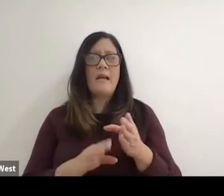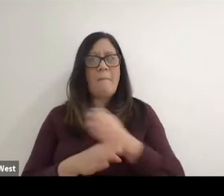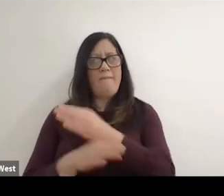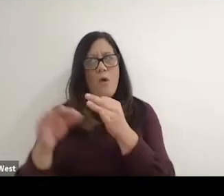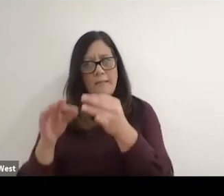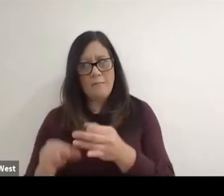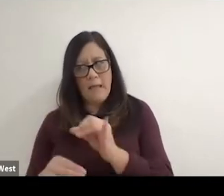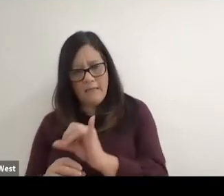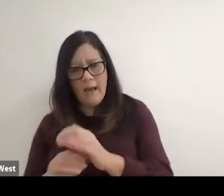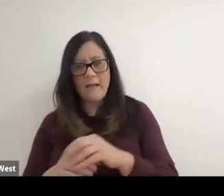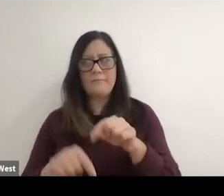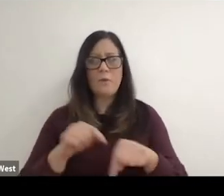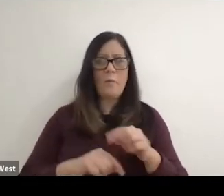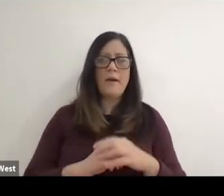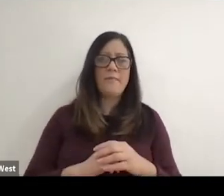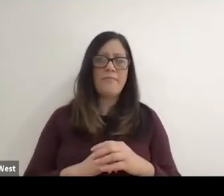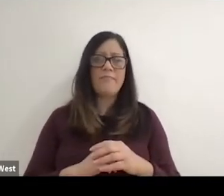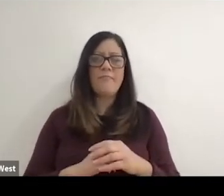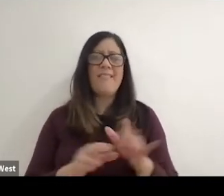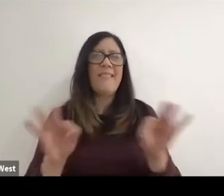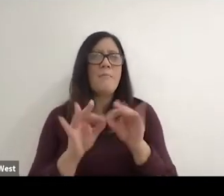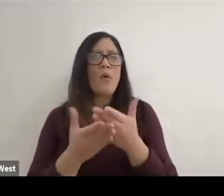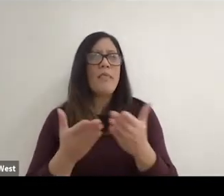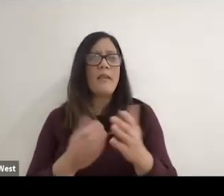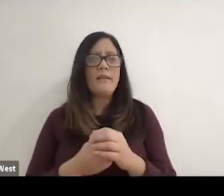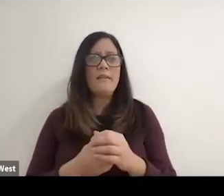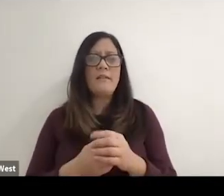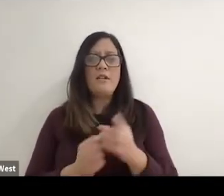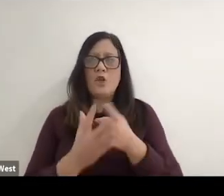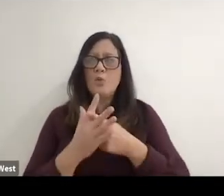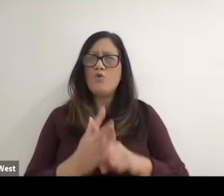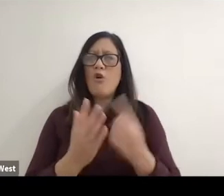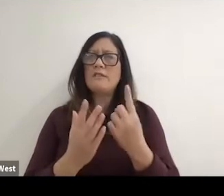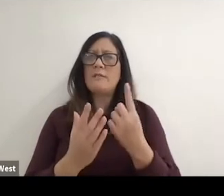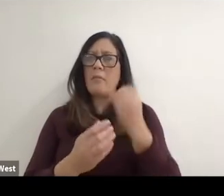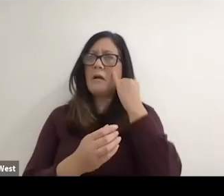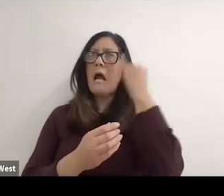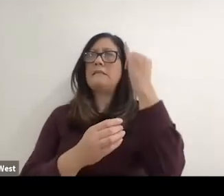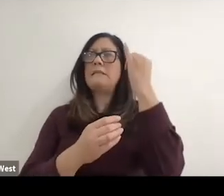I go on to that. It was the key thing is you start something you have an idea